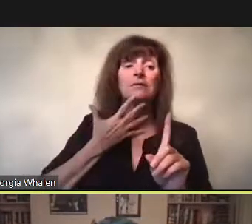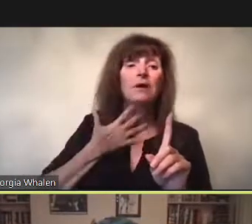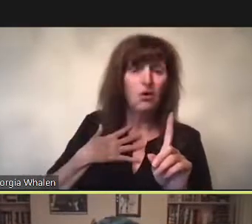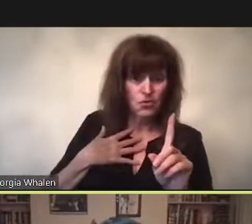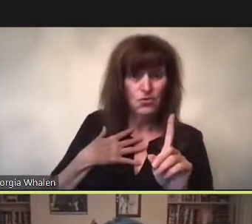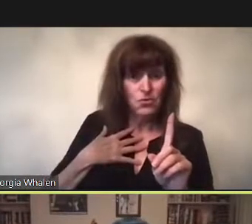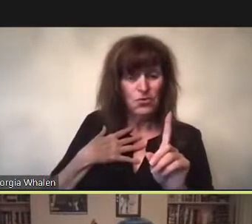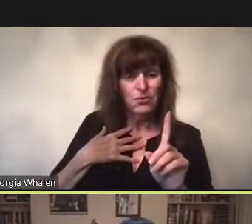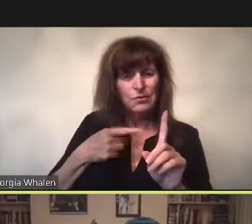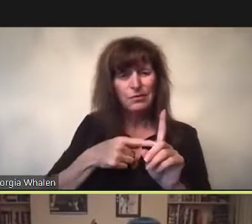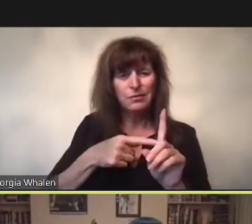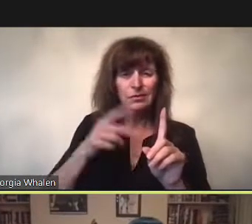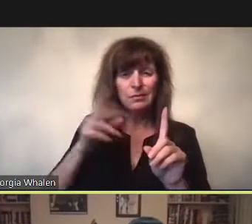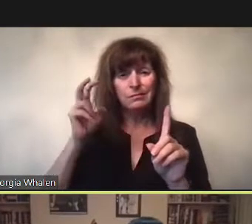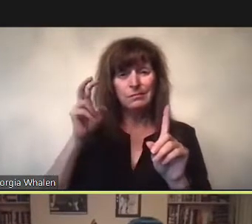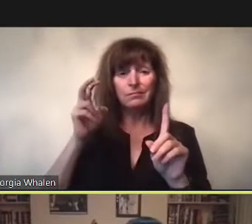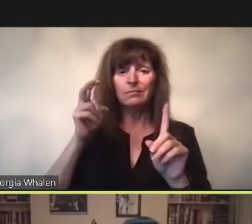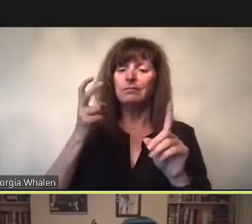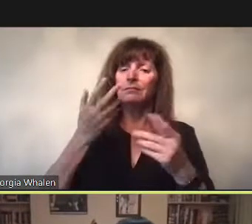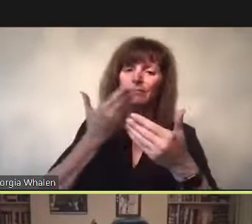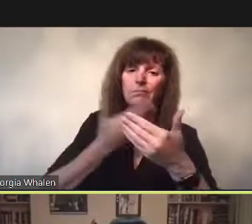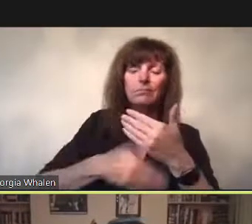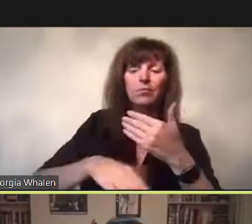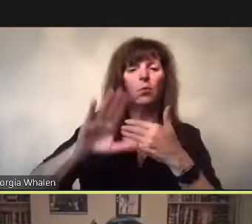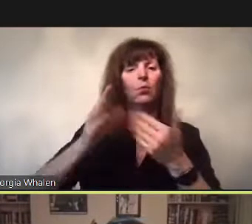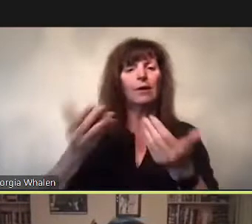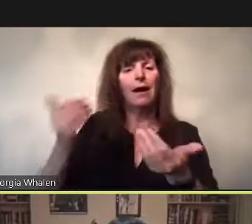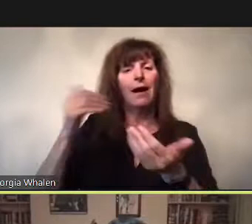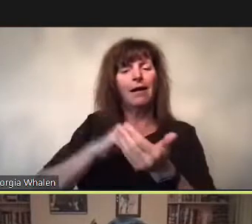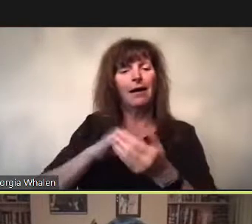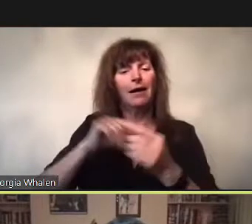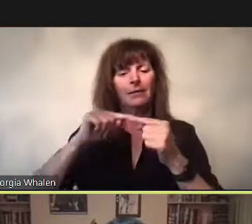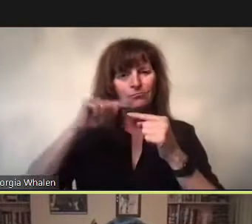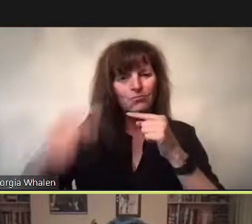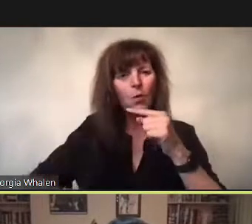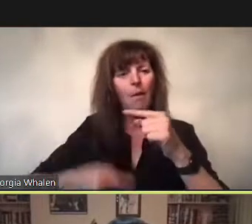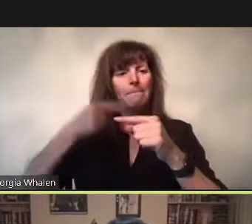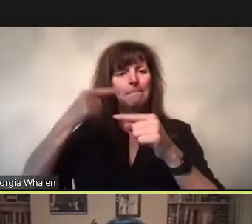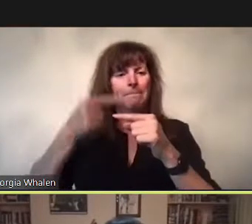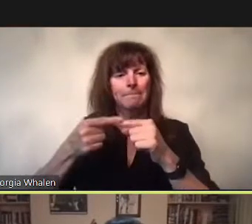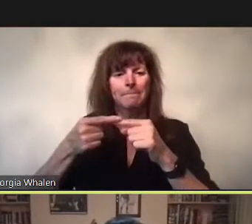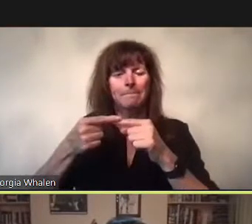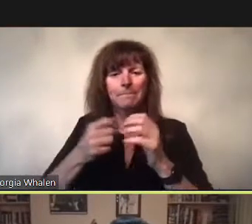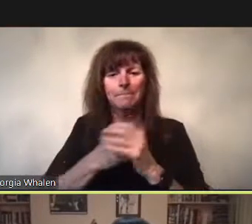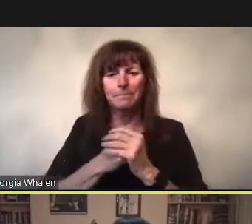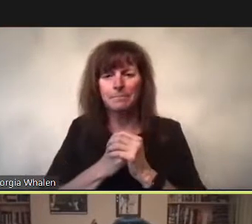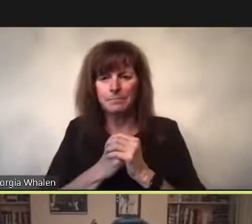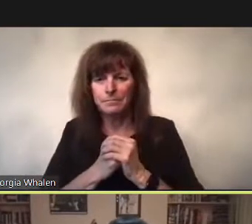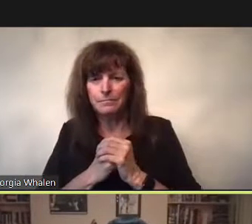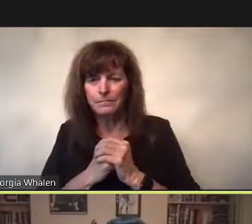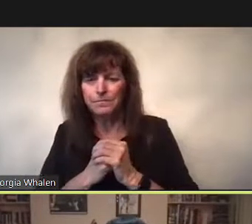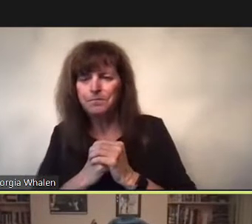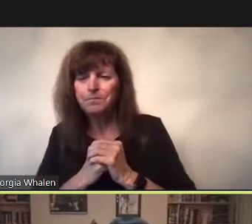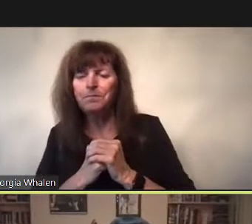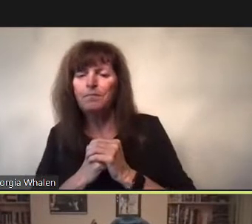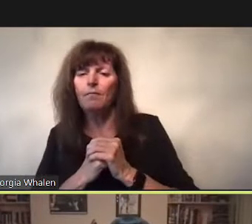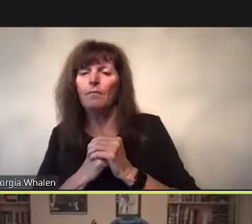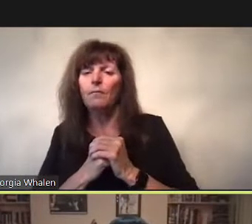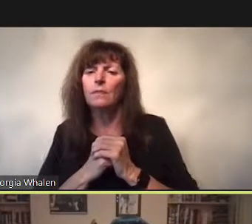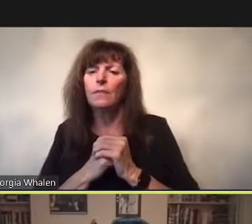Fritscher’s Venice includes a coda that gestures towards a new future,